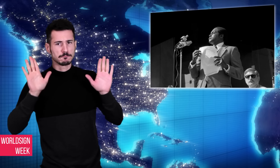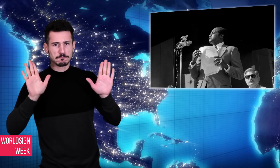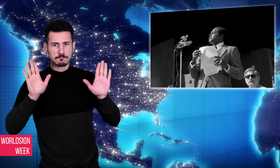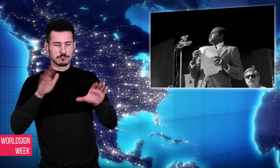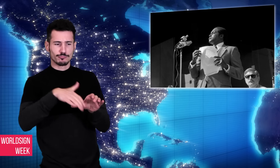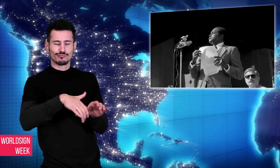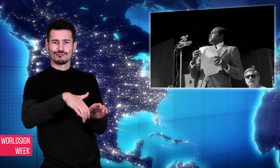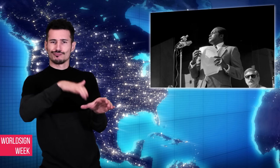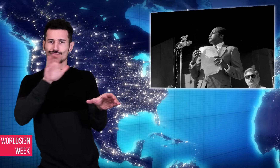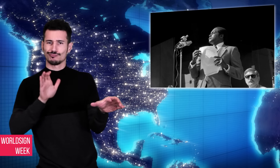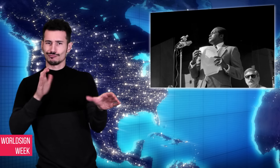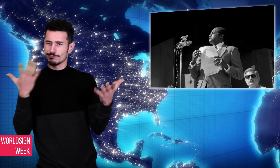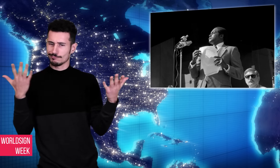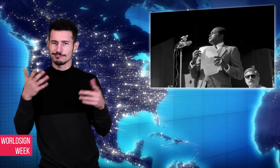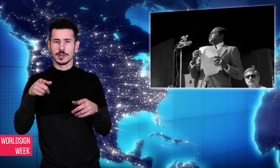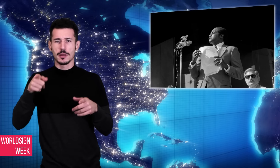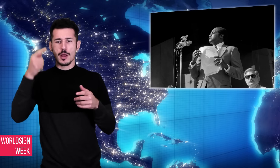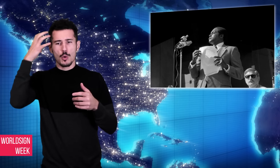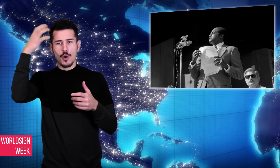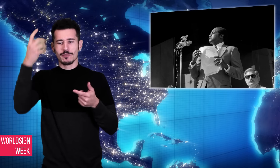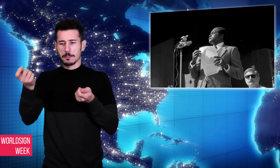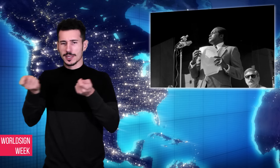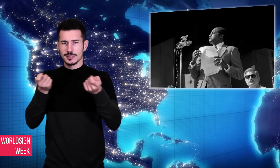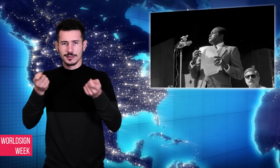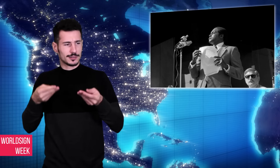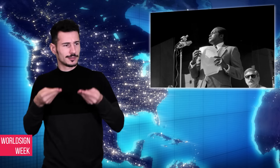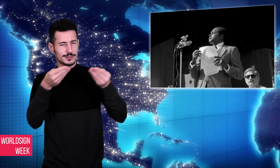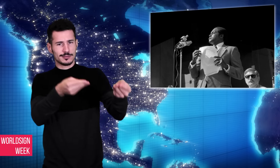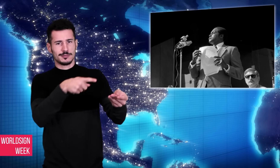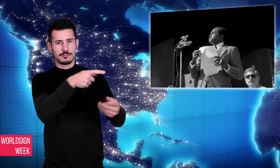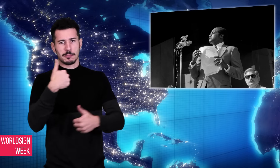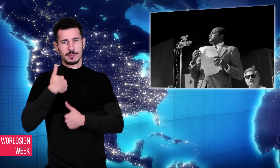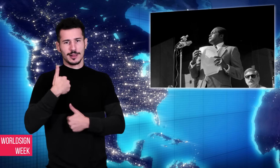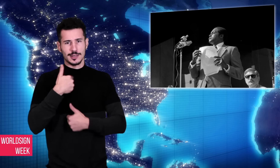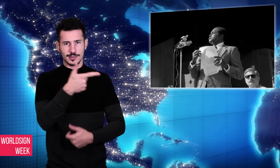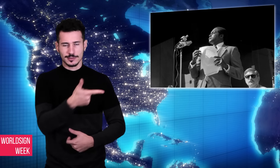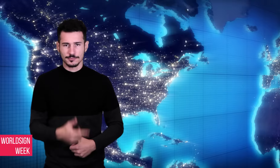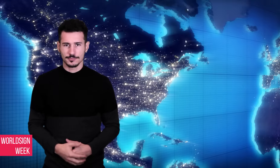of powers to the military.